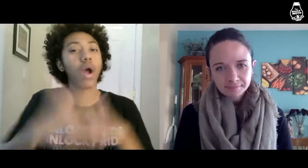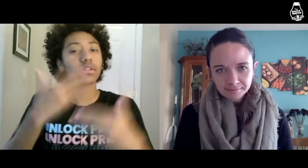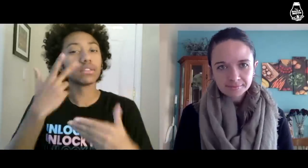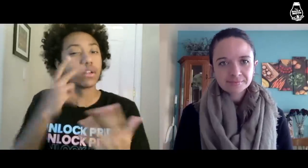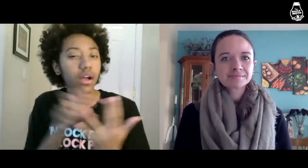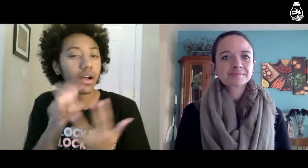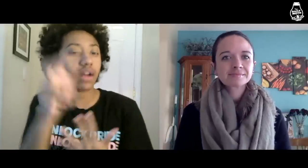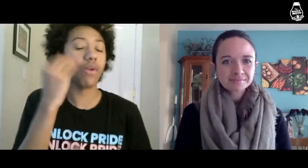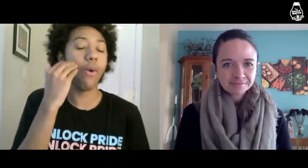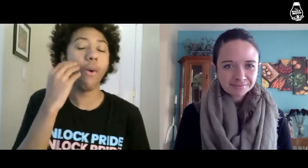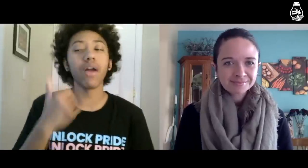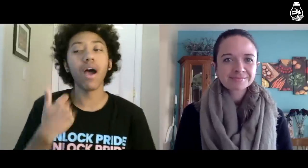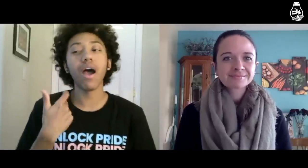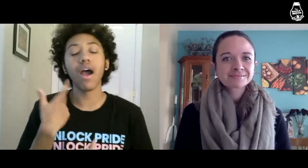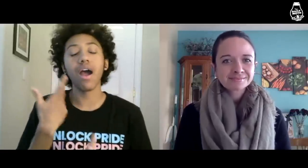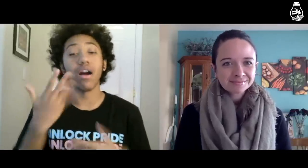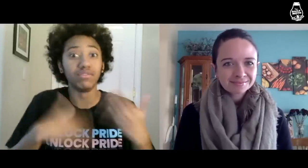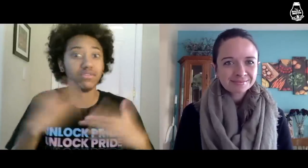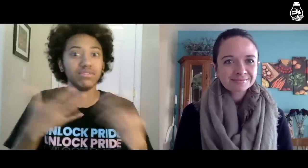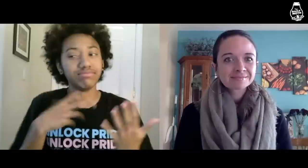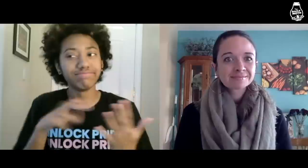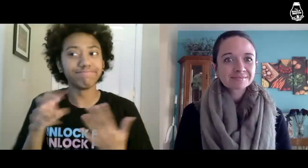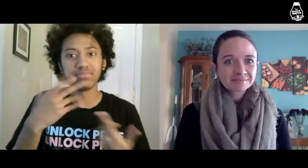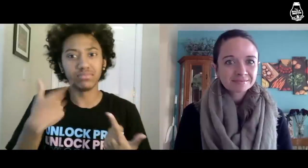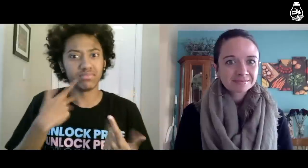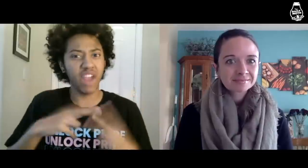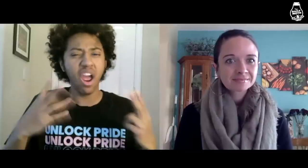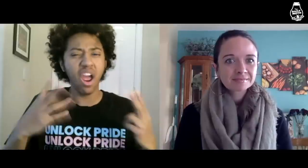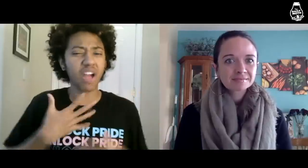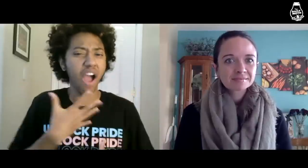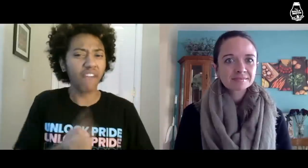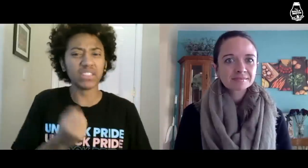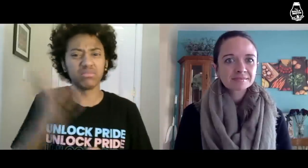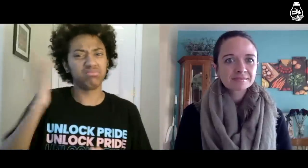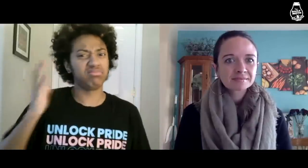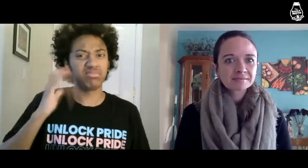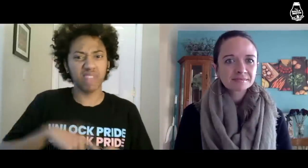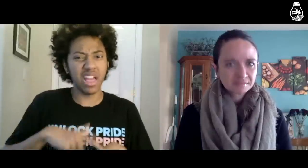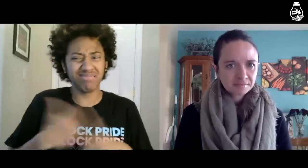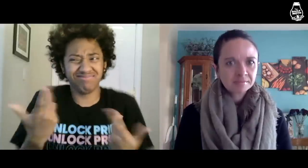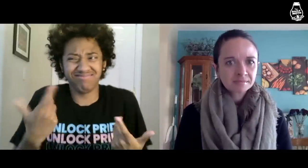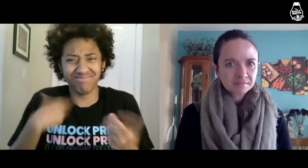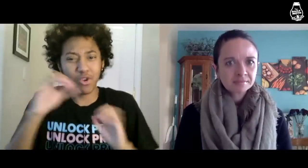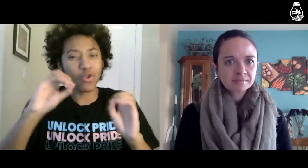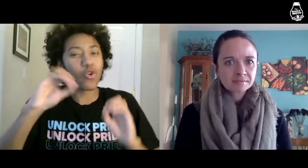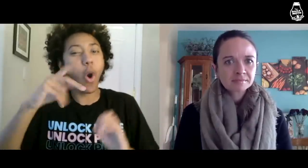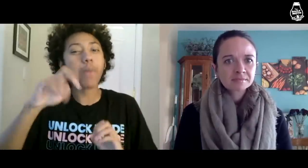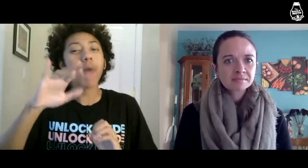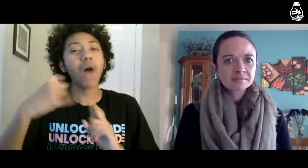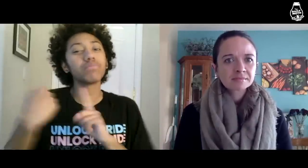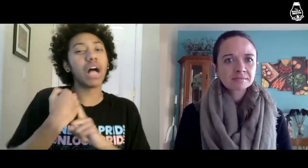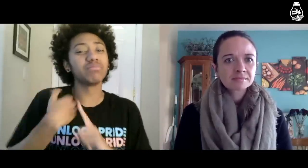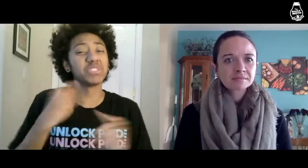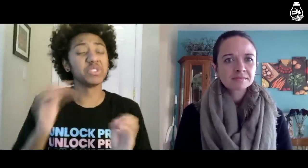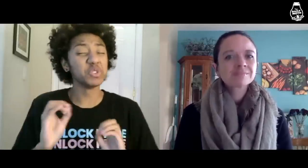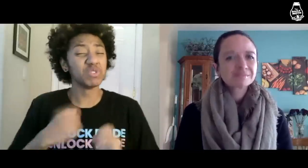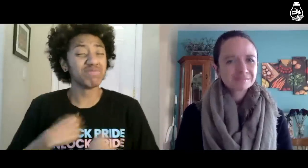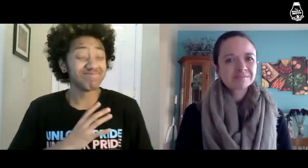go through my journey, you know? I was very confident back then before puberty hit.